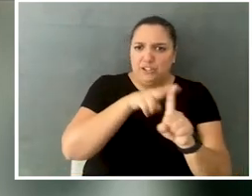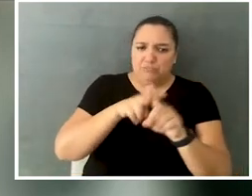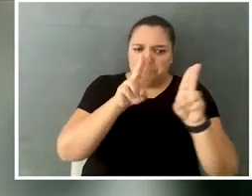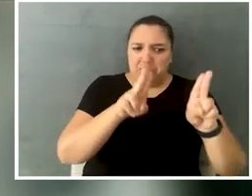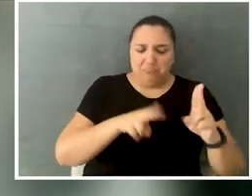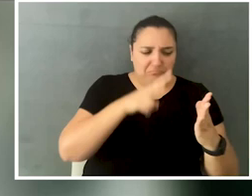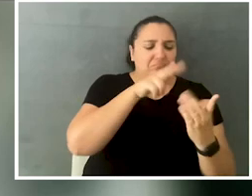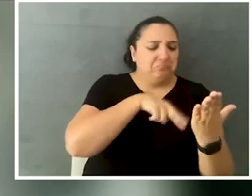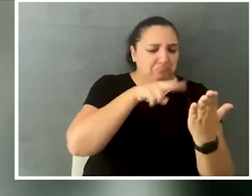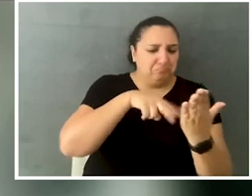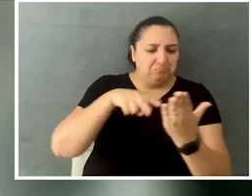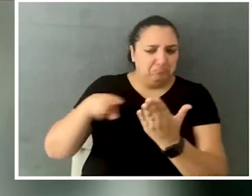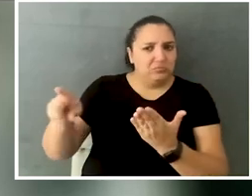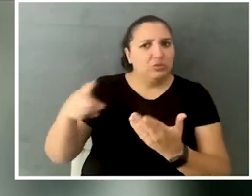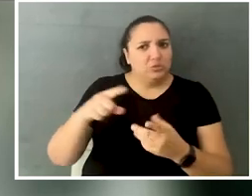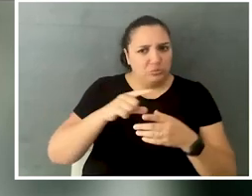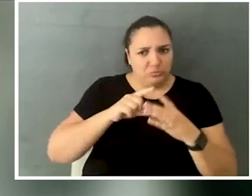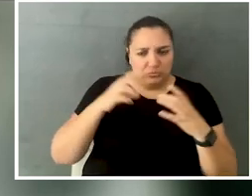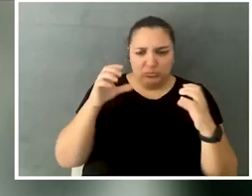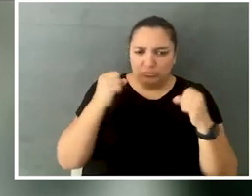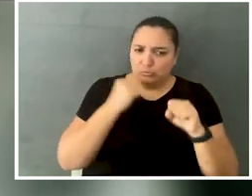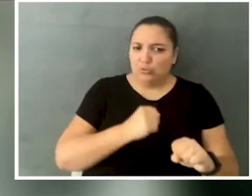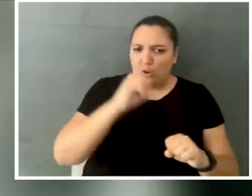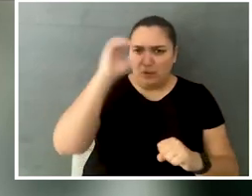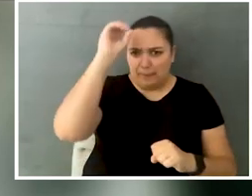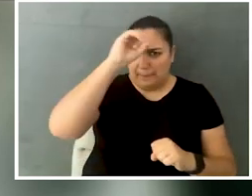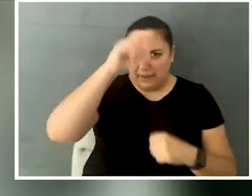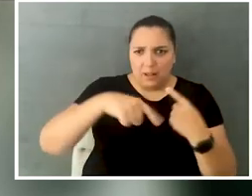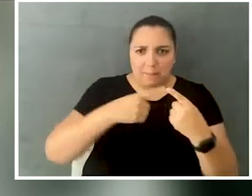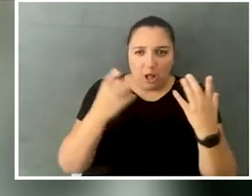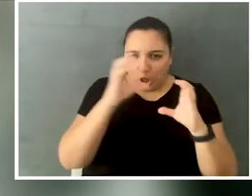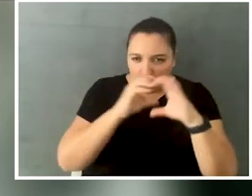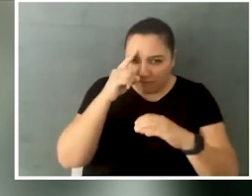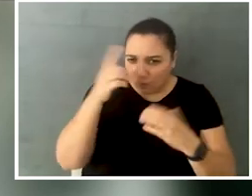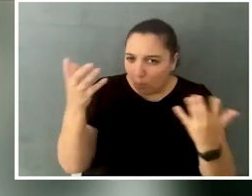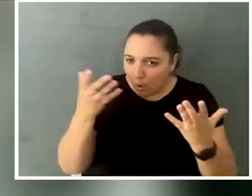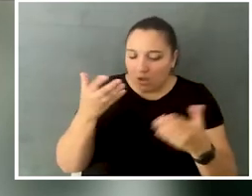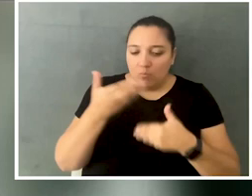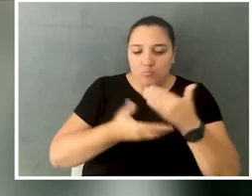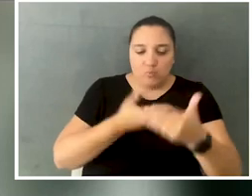Like, she had very strong opinions in terms of what we were looking for and what the process should look like,